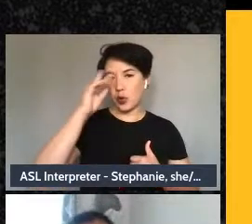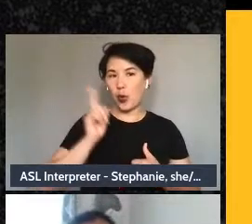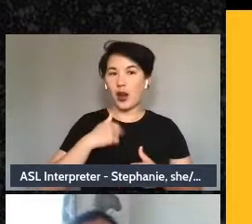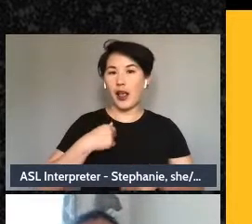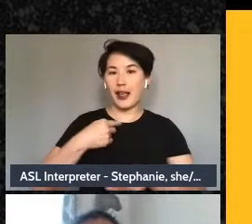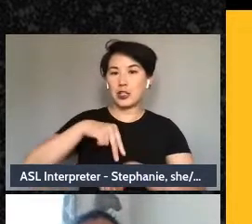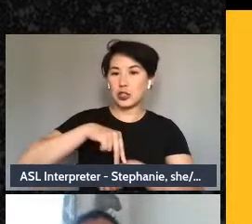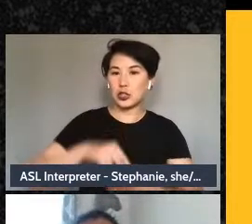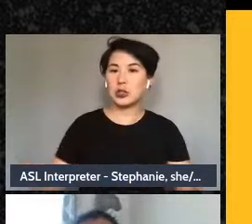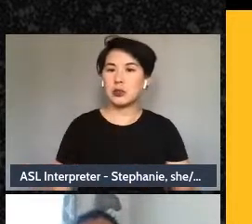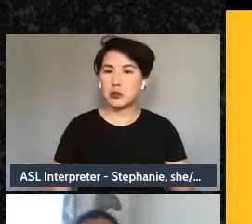That was me slapping my chest.